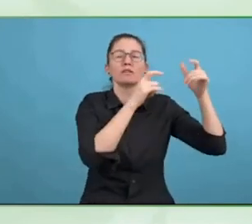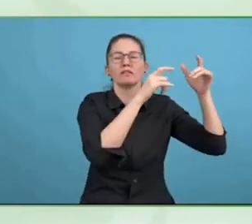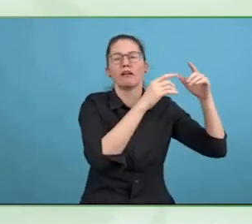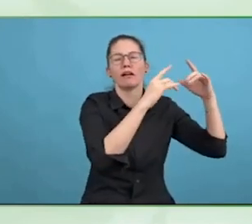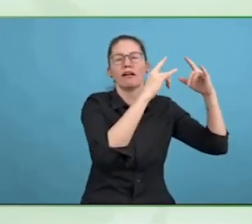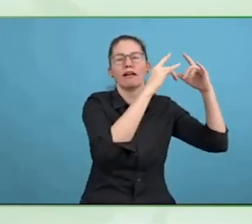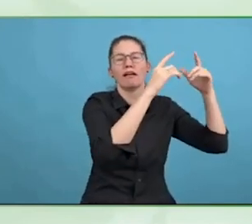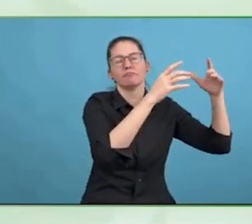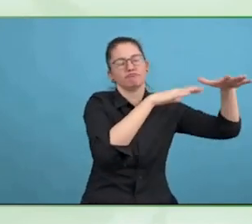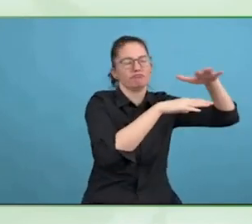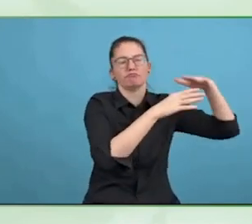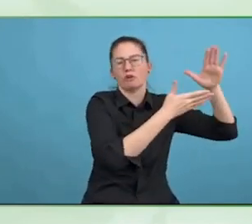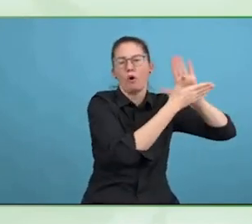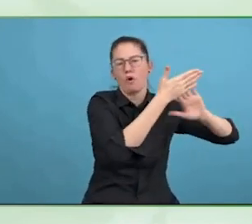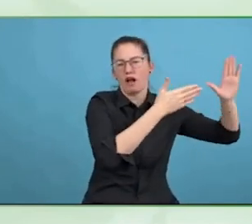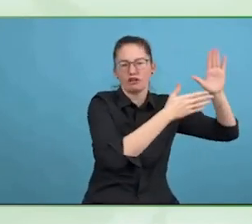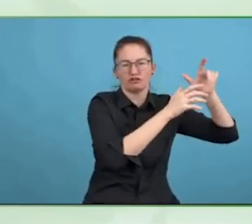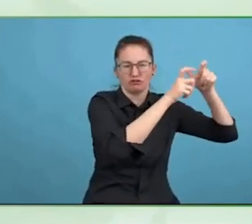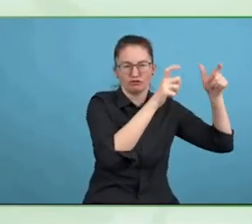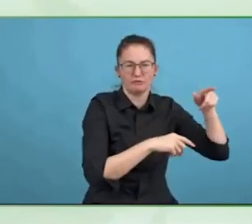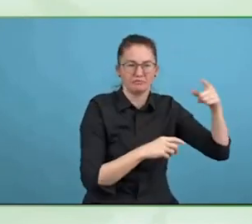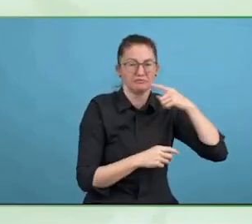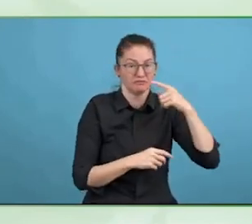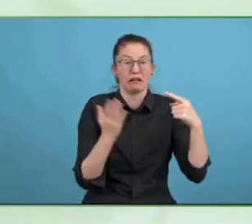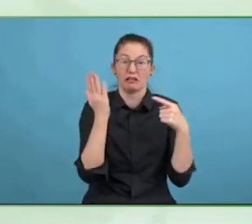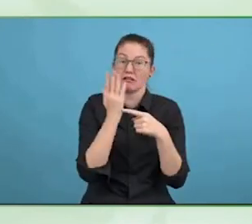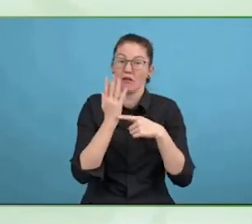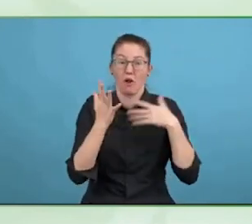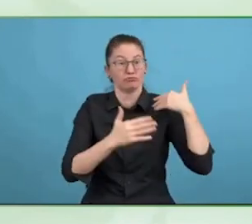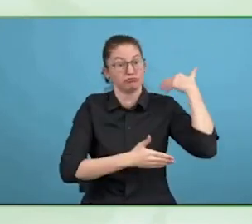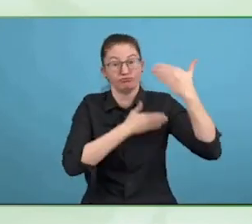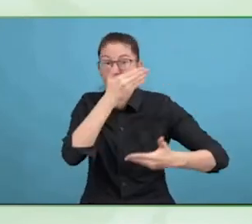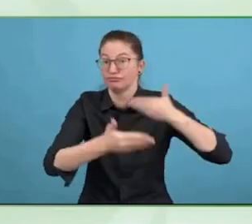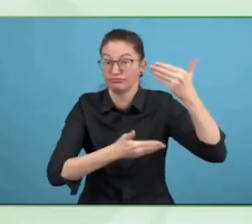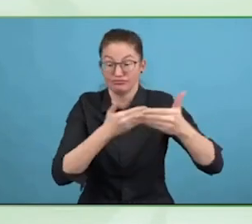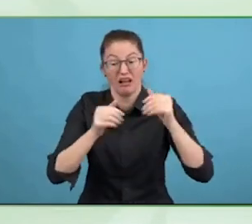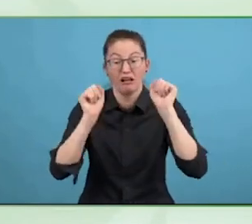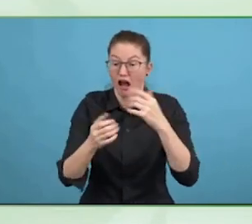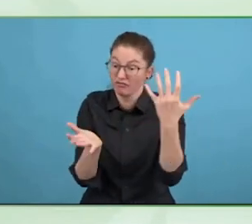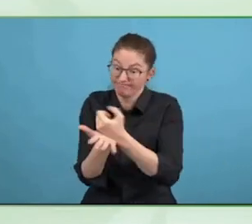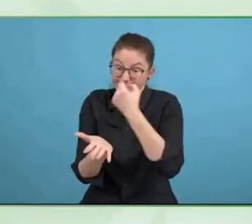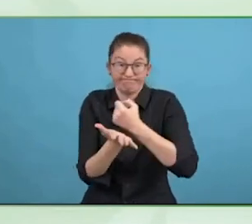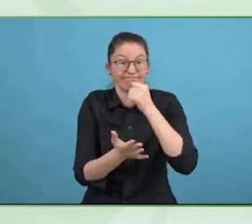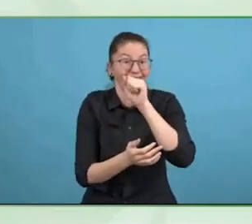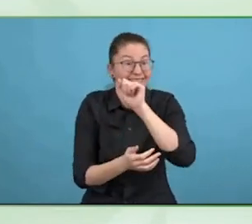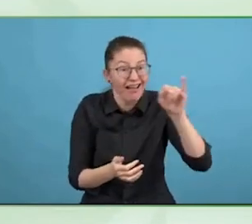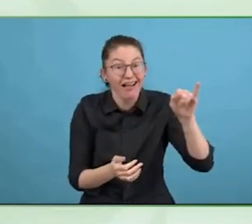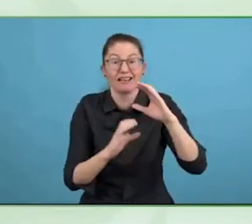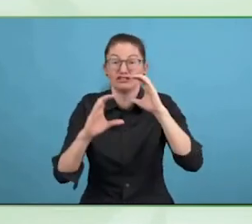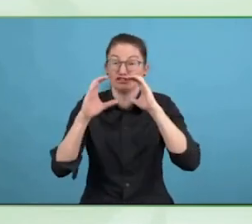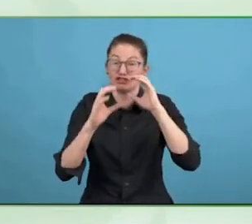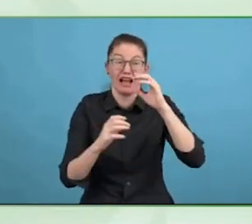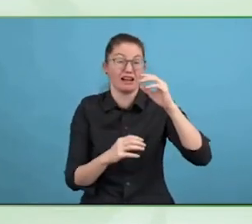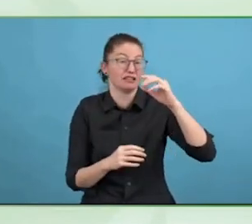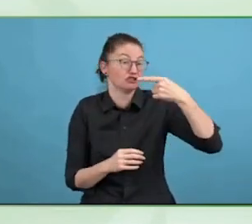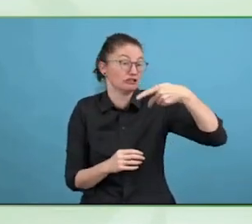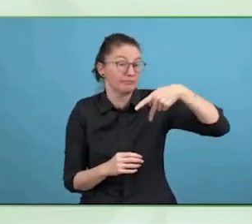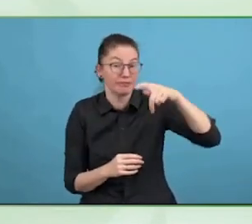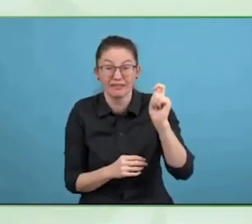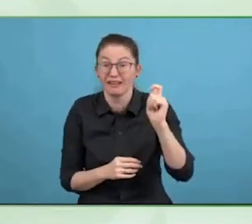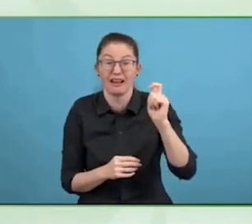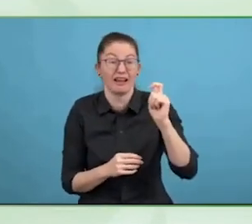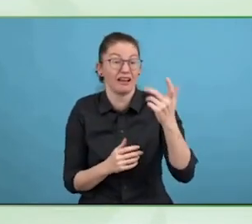that AI, AI like tools can put things out of business, take over